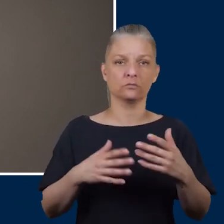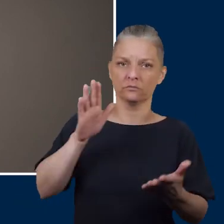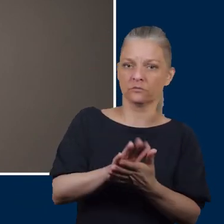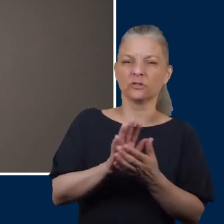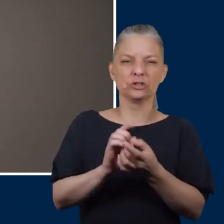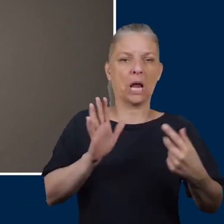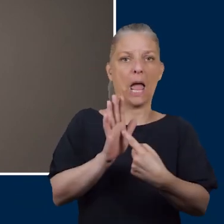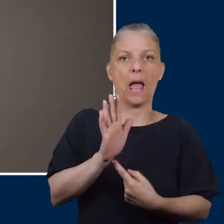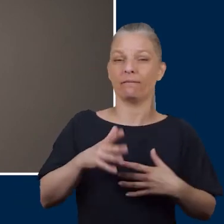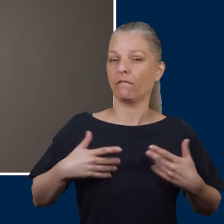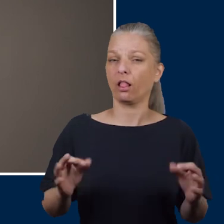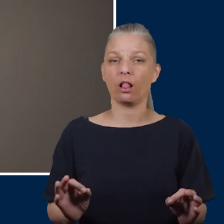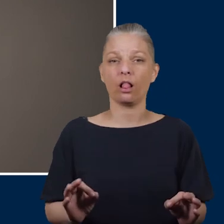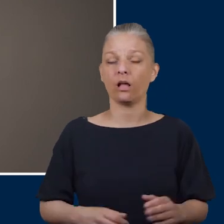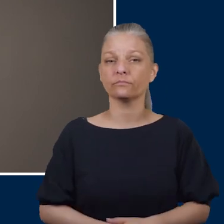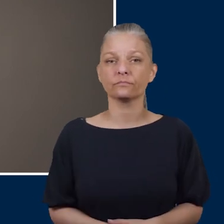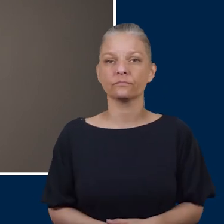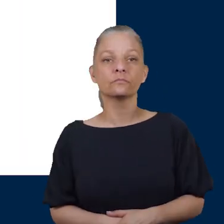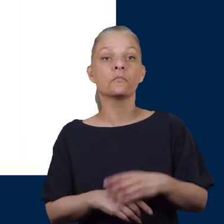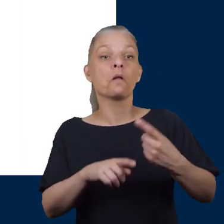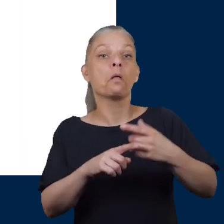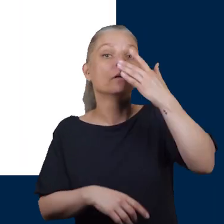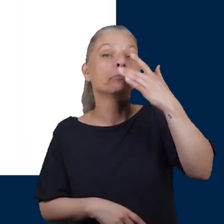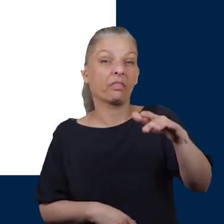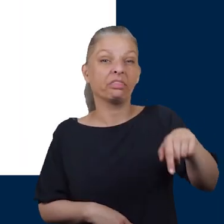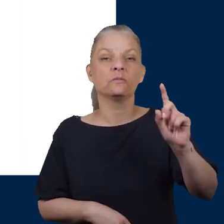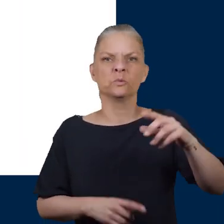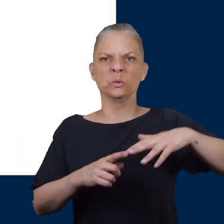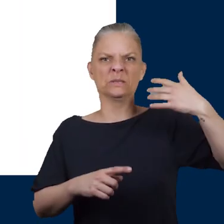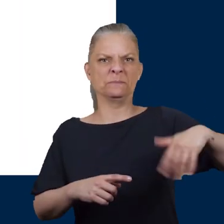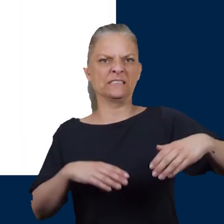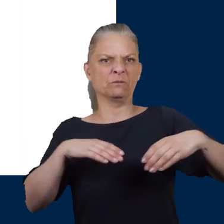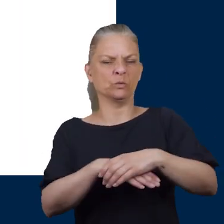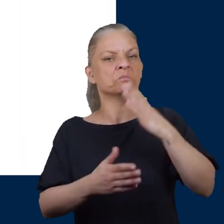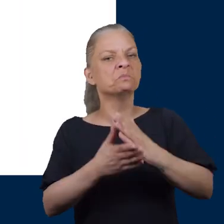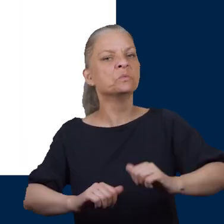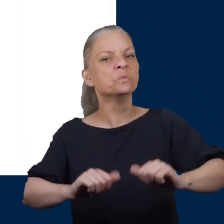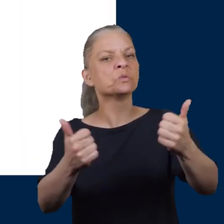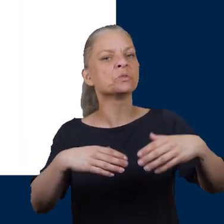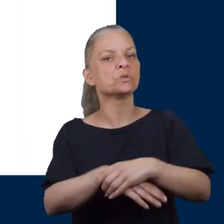to your feet by standing on something sharp. Our next myth is expensive shoes are good shoes. No